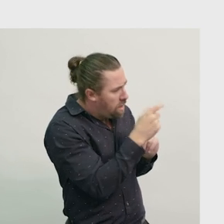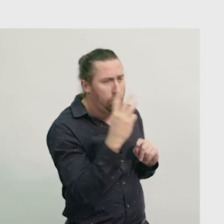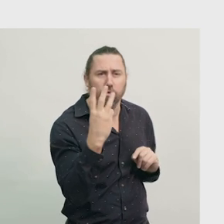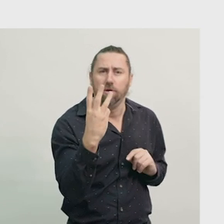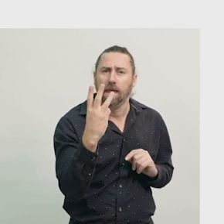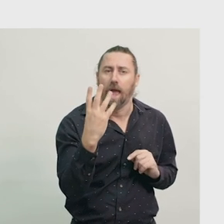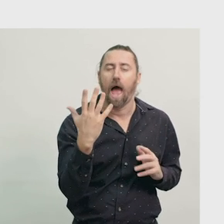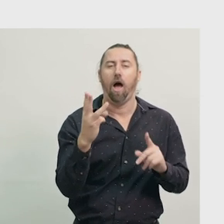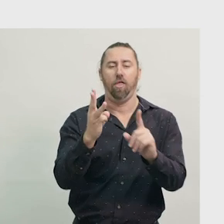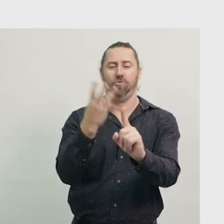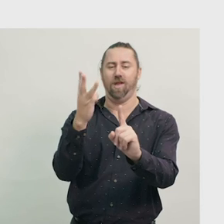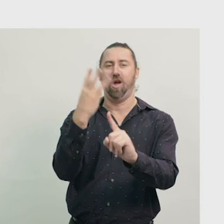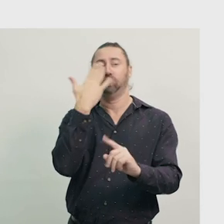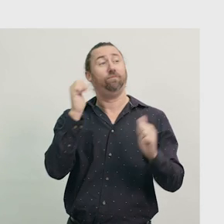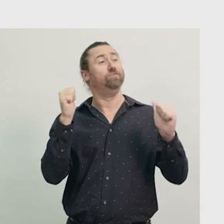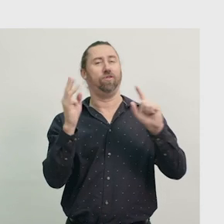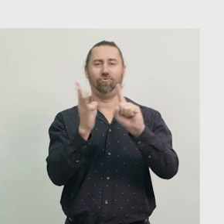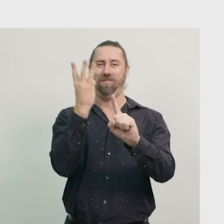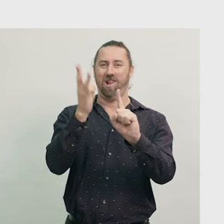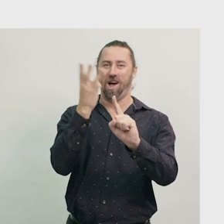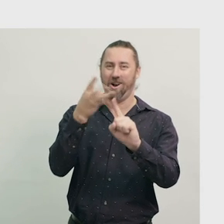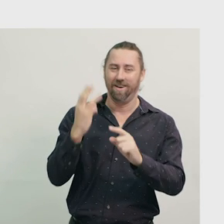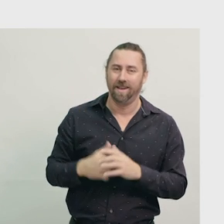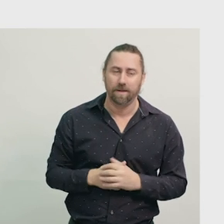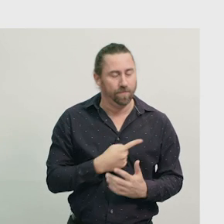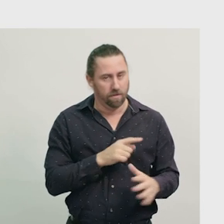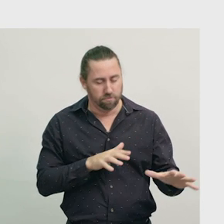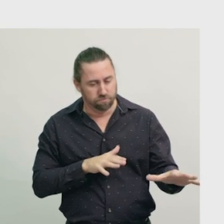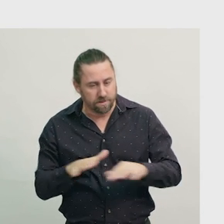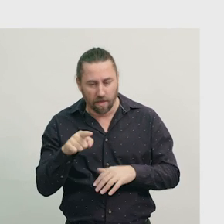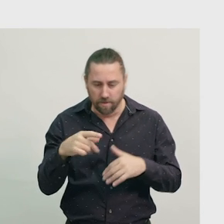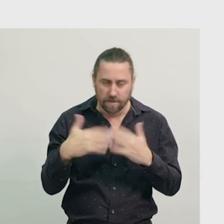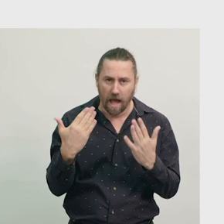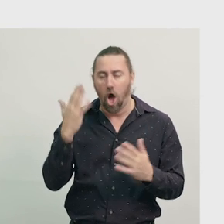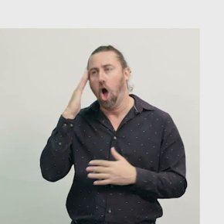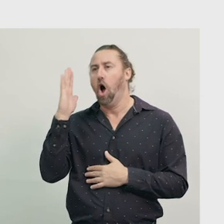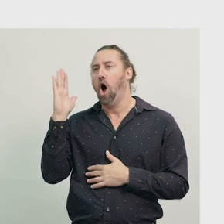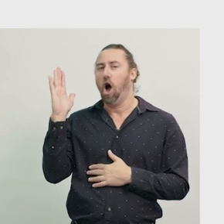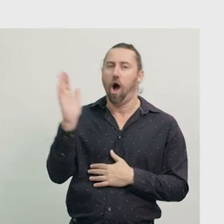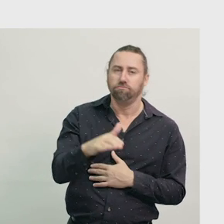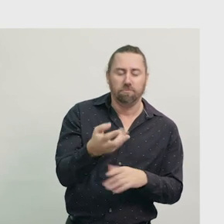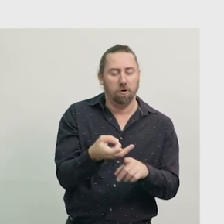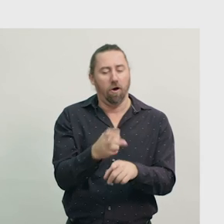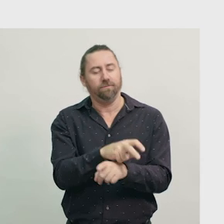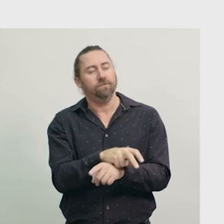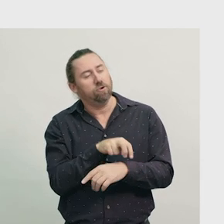The time is 3 o’clock. After Neo’s very busy day, what time did he arrive home?